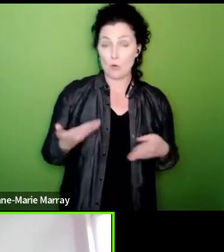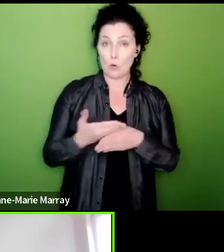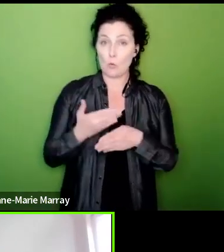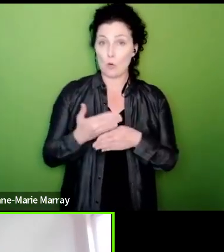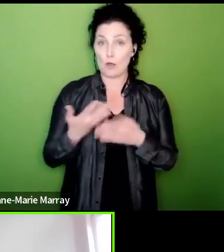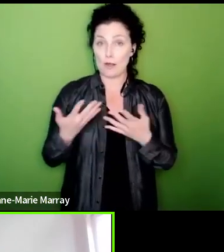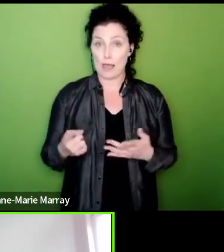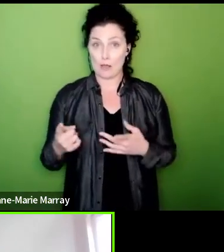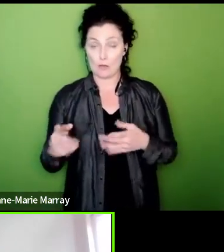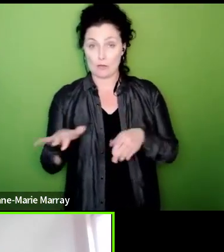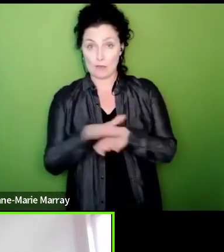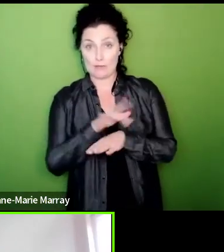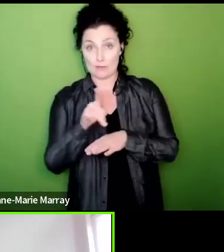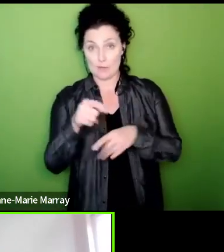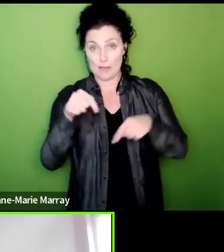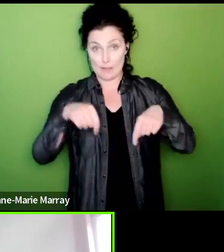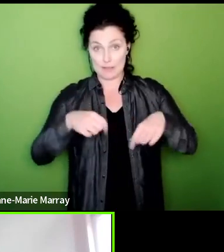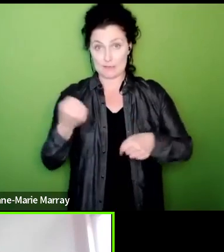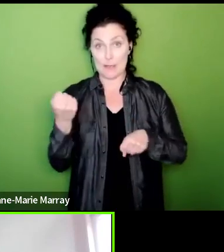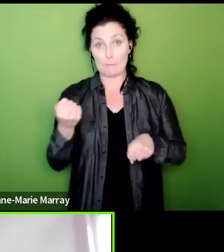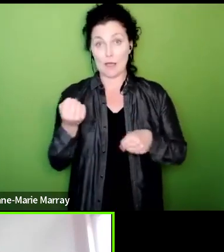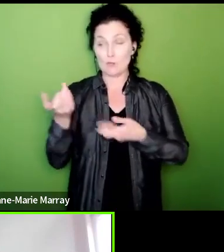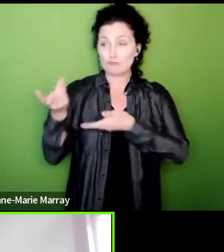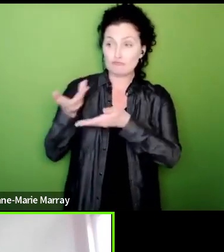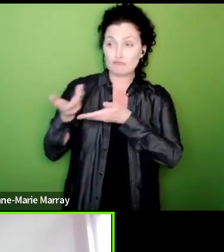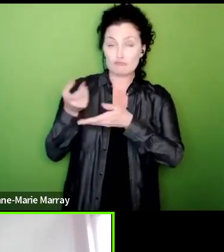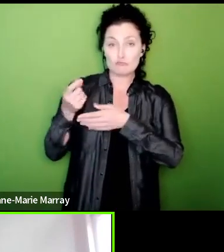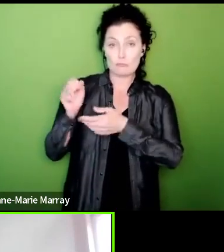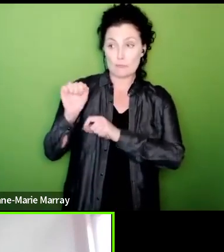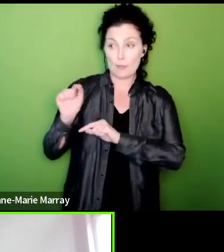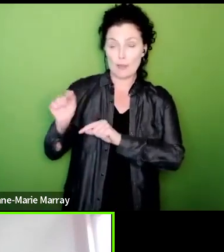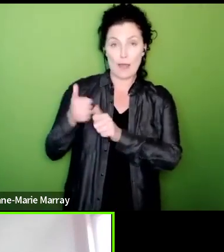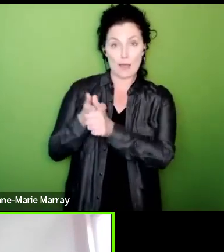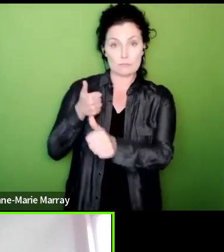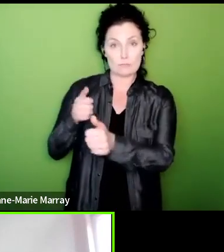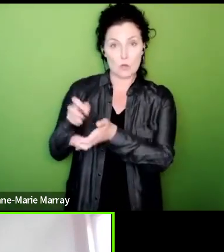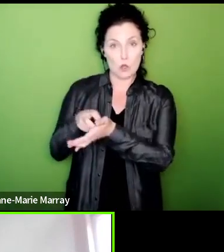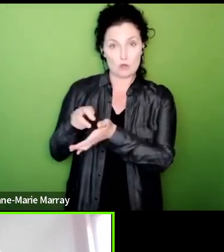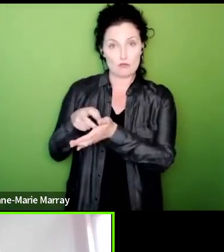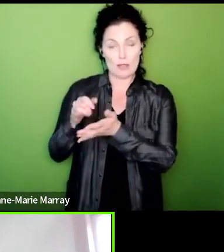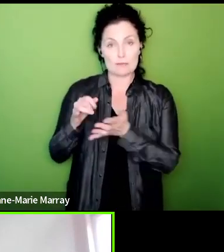campaign if you talk to contractor find out a bit more you know who their employer is are